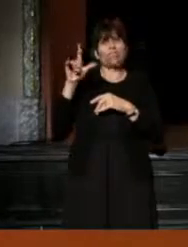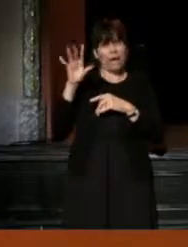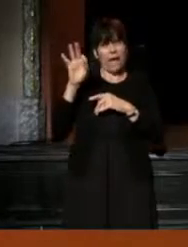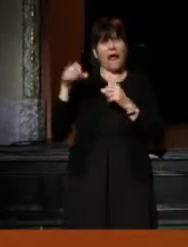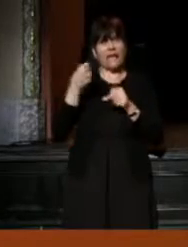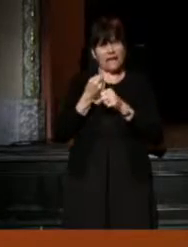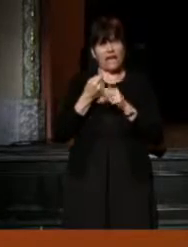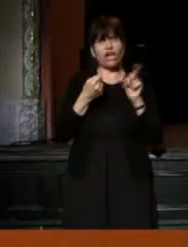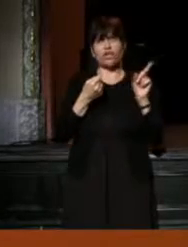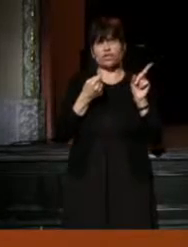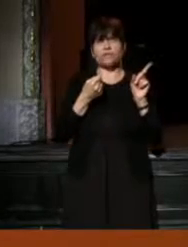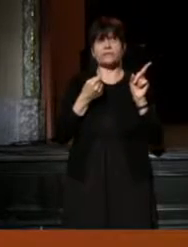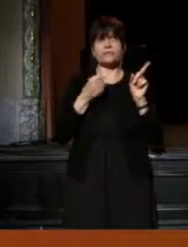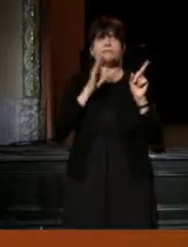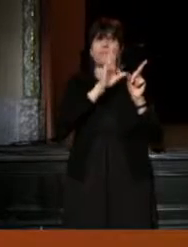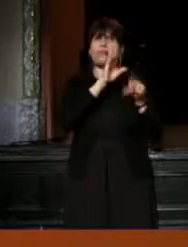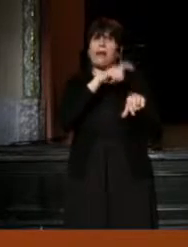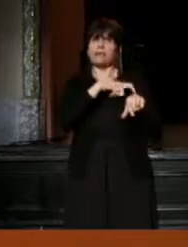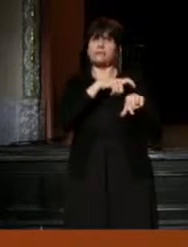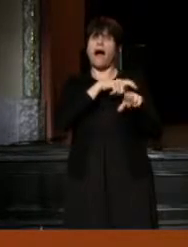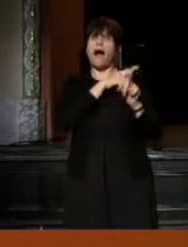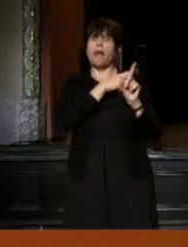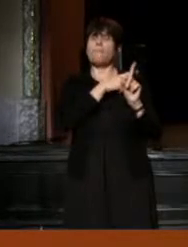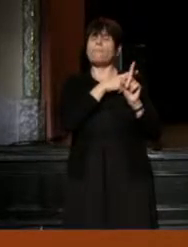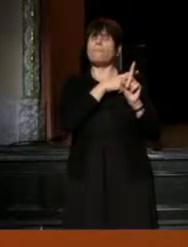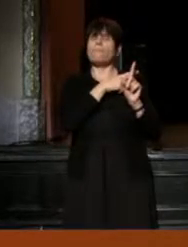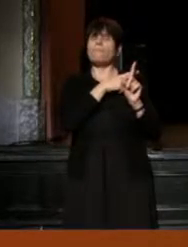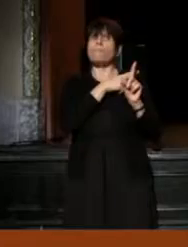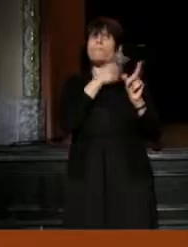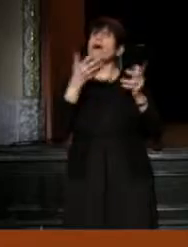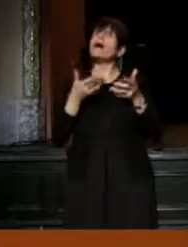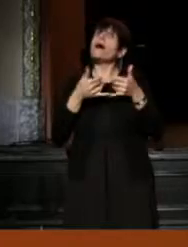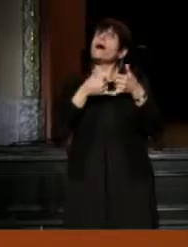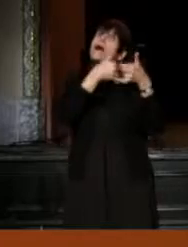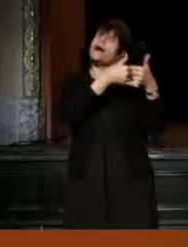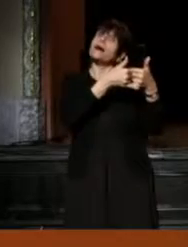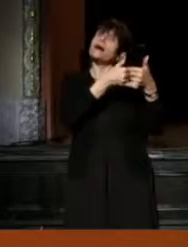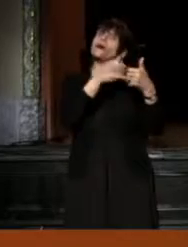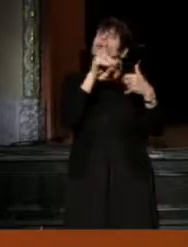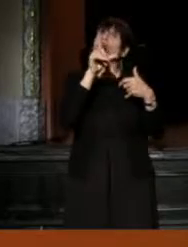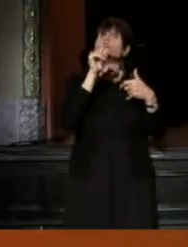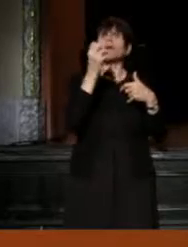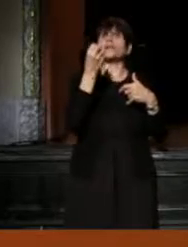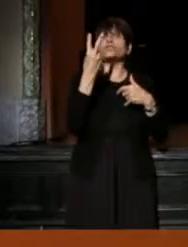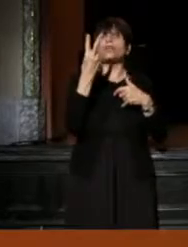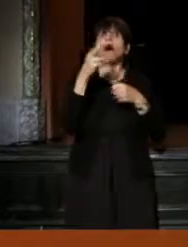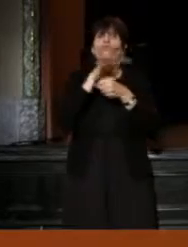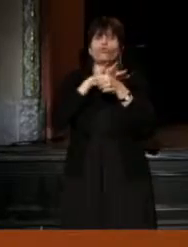During that time, he's been handed the 2012 Regional Theater Tony Award